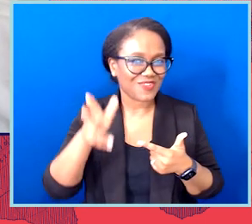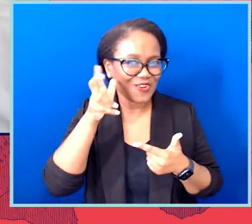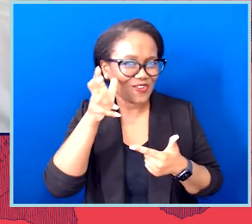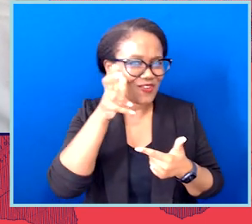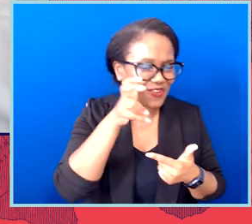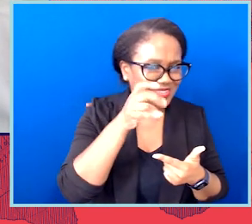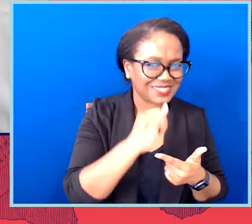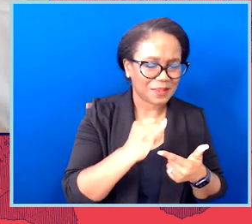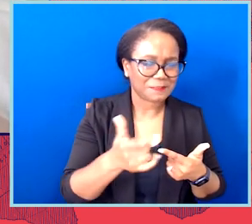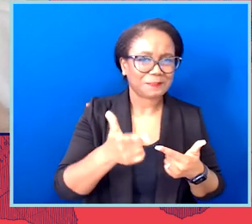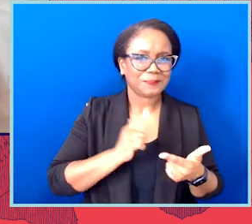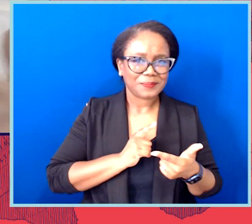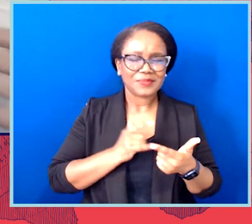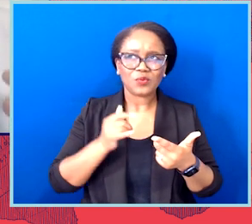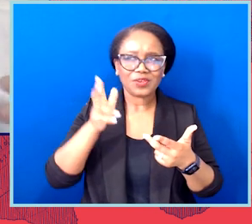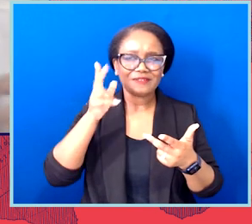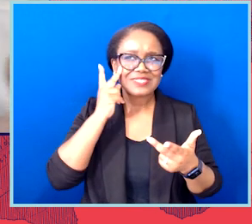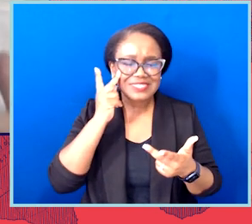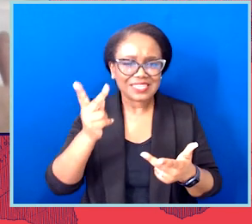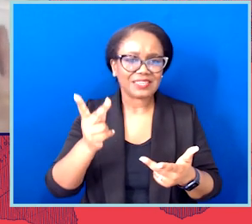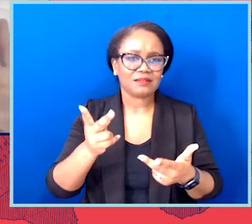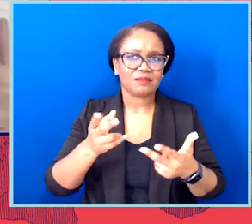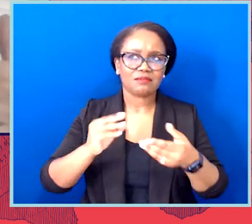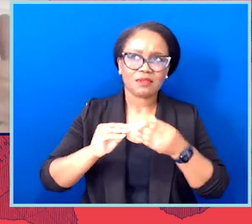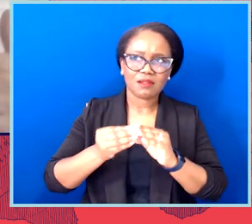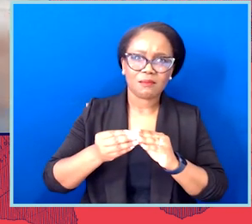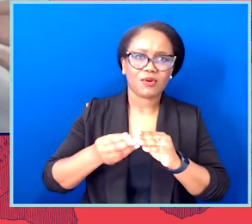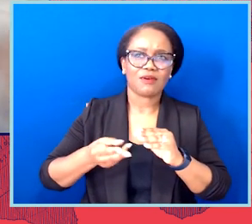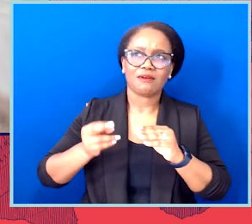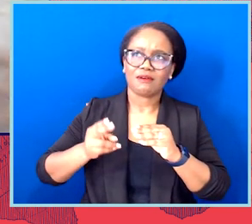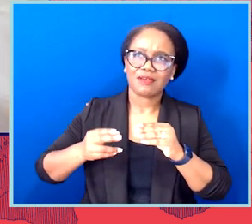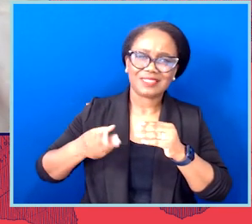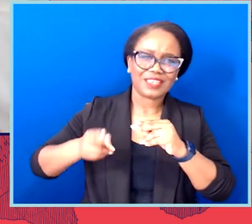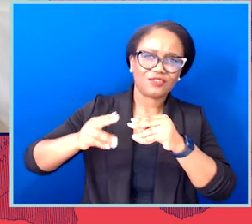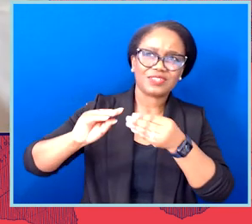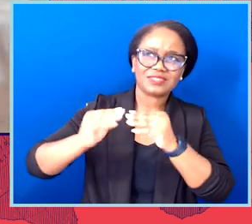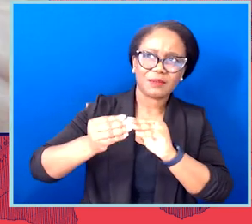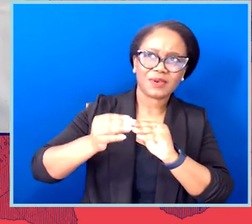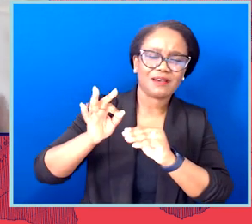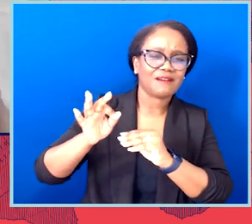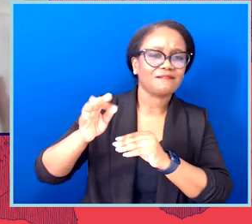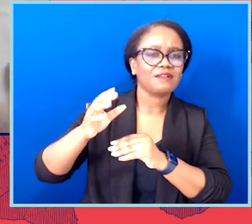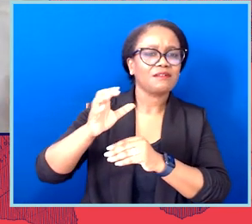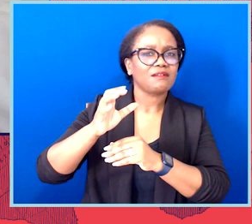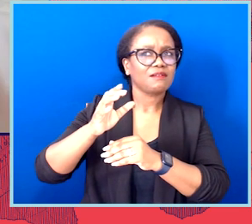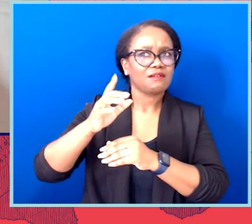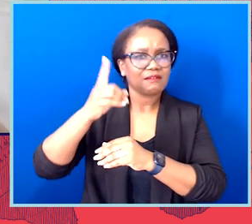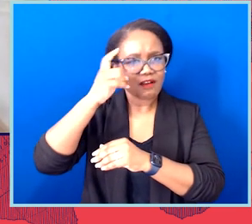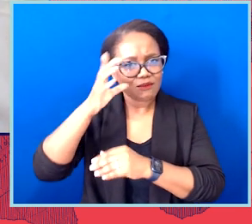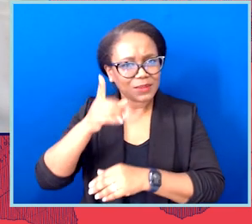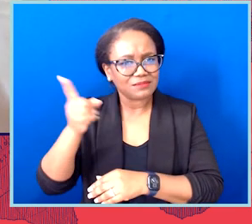in 2021, a rise in the attacks on people's autonomy, on people's ability to move through